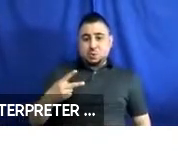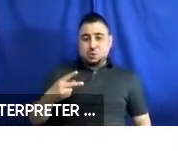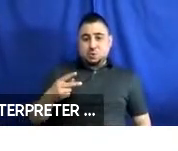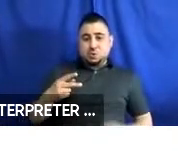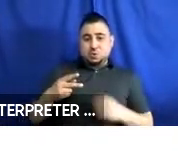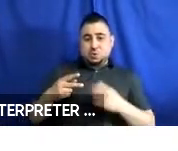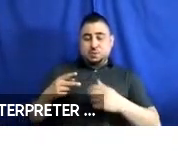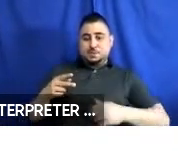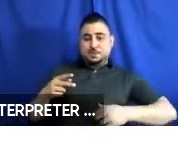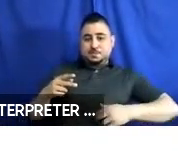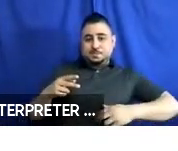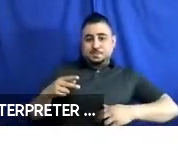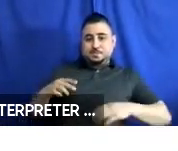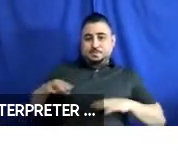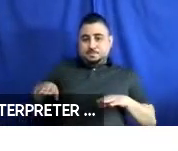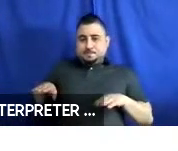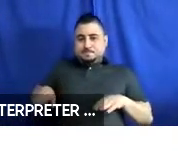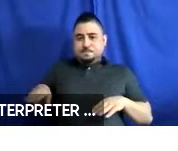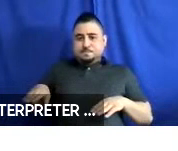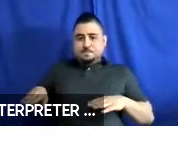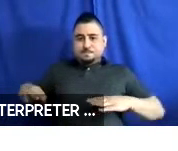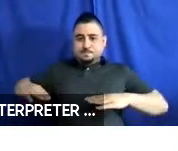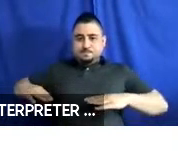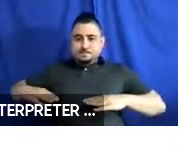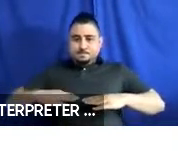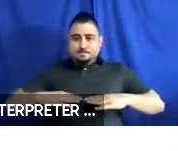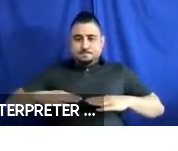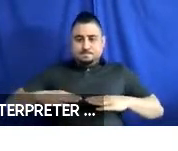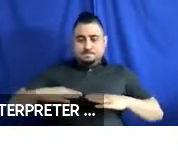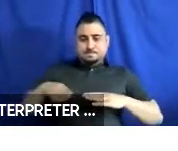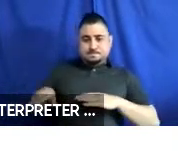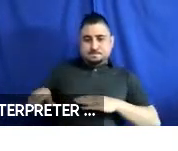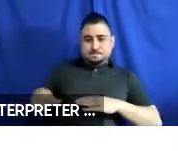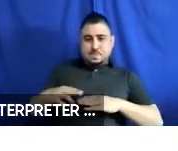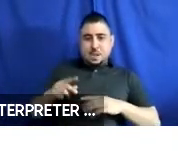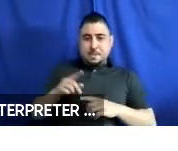of the bus for wheelchair securement. The rear doorway was used for boarding and the